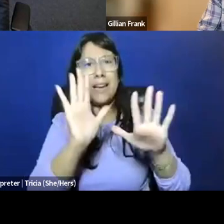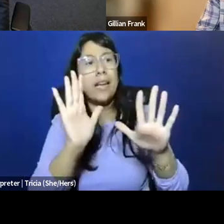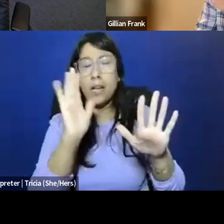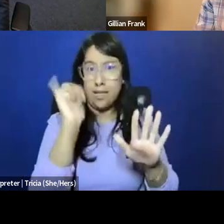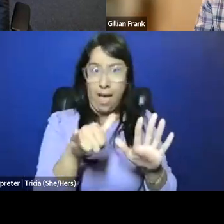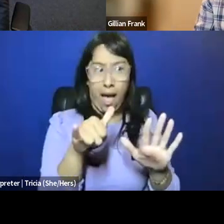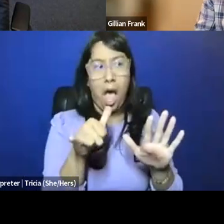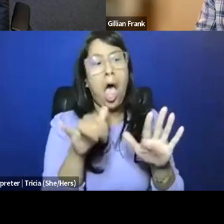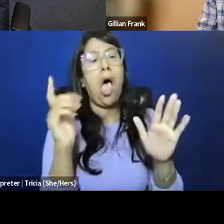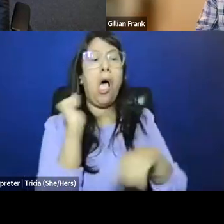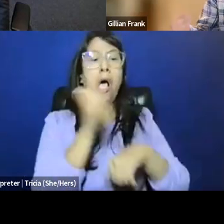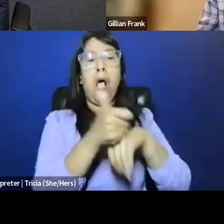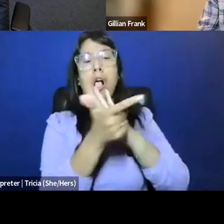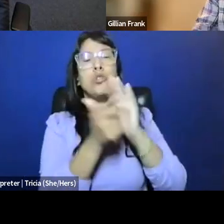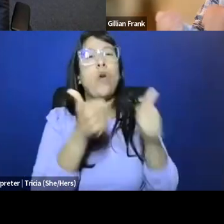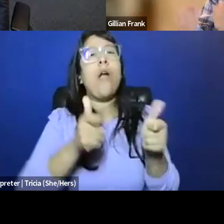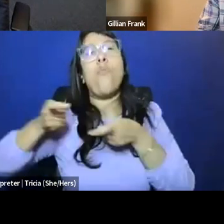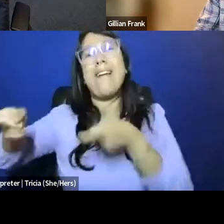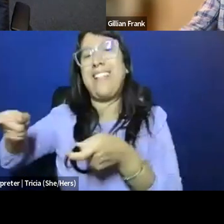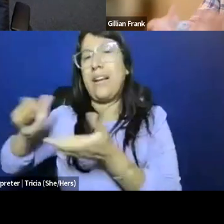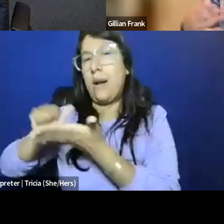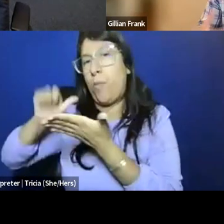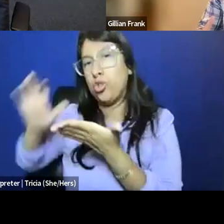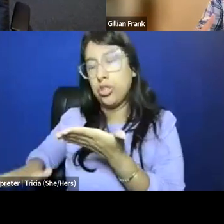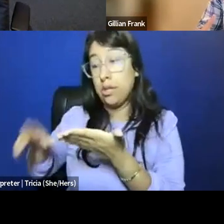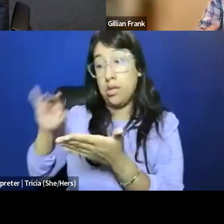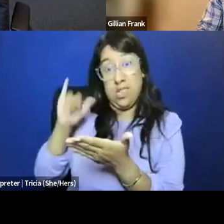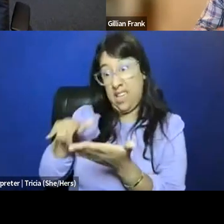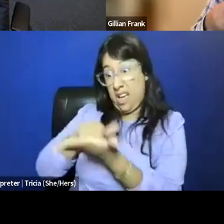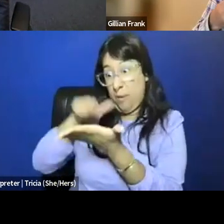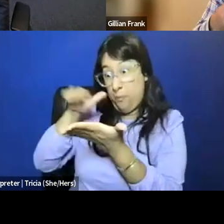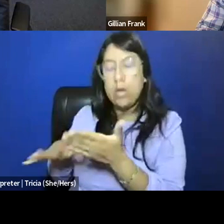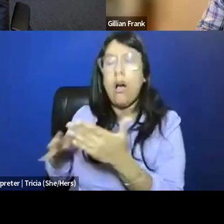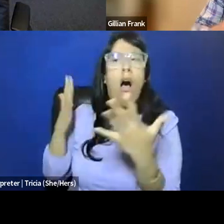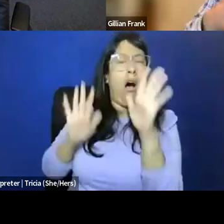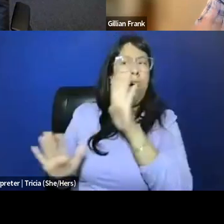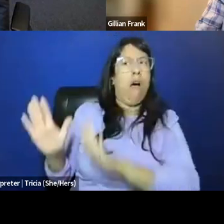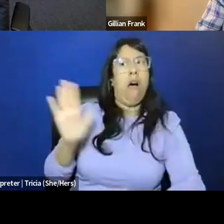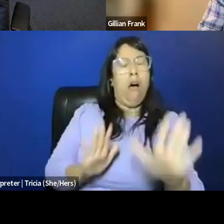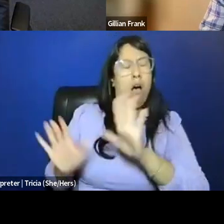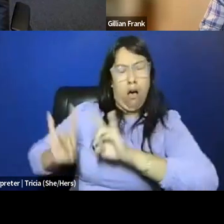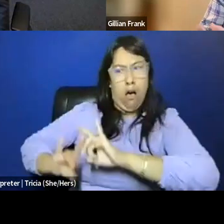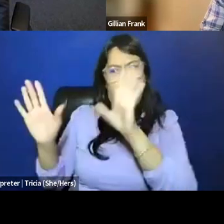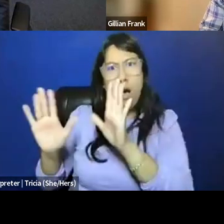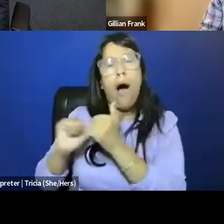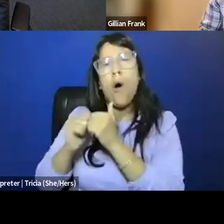to regulate information about abortion, how abortion itself was considered obscene in its representations on what could be shown on television.